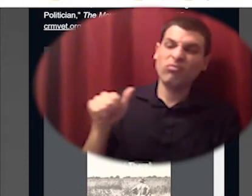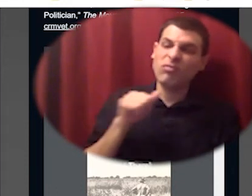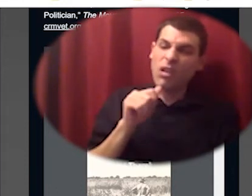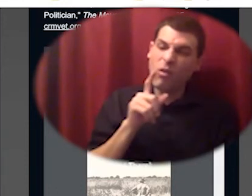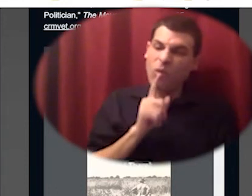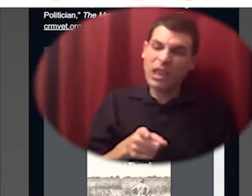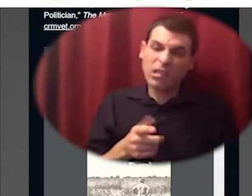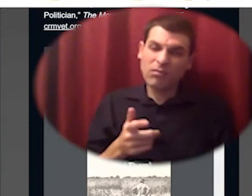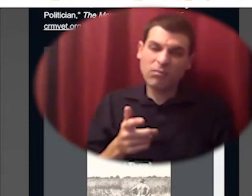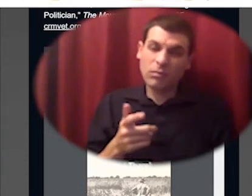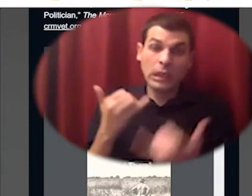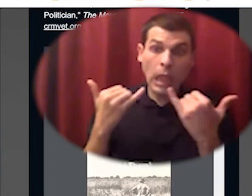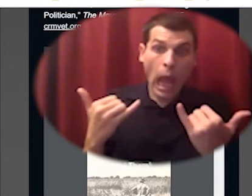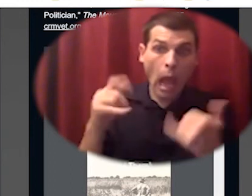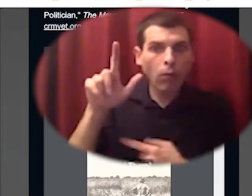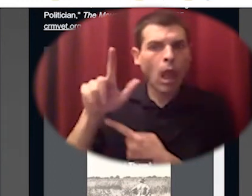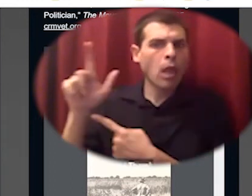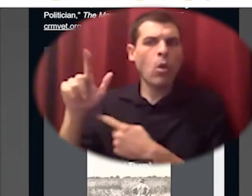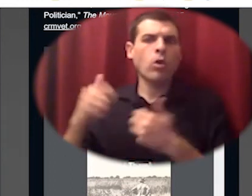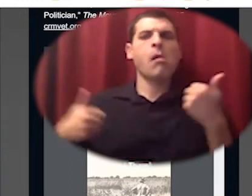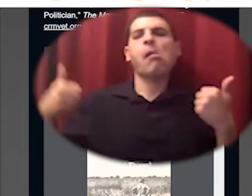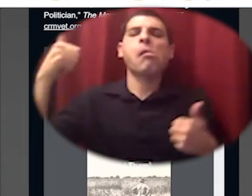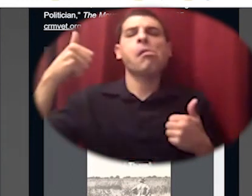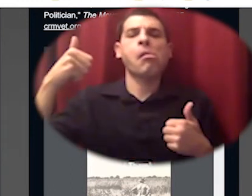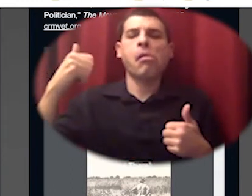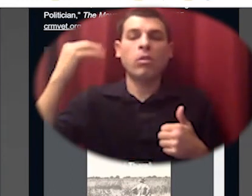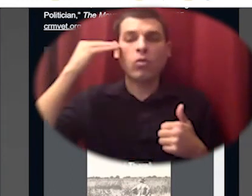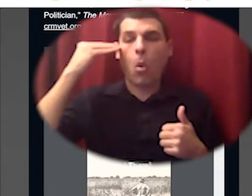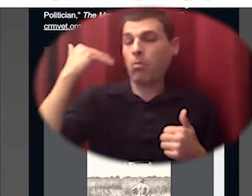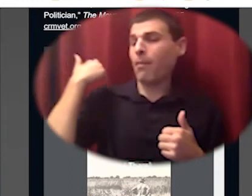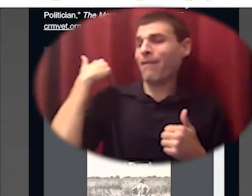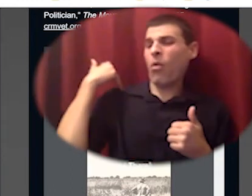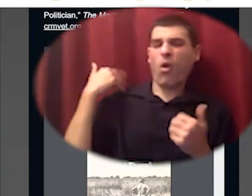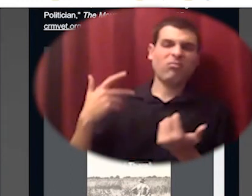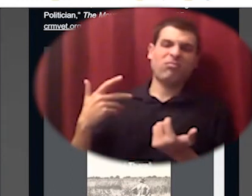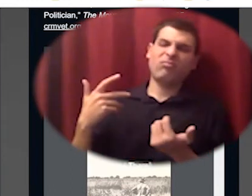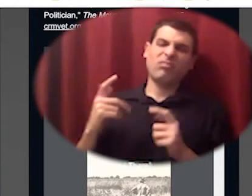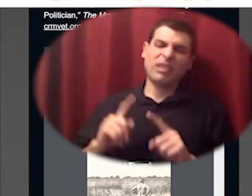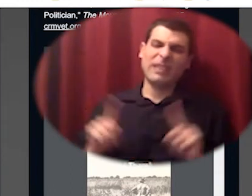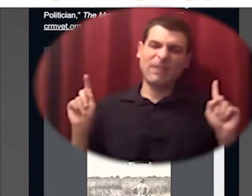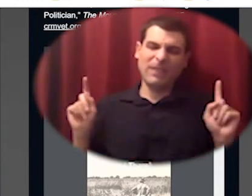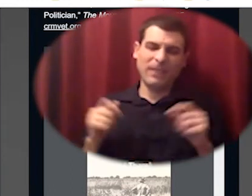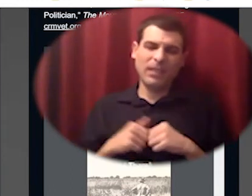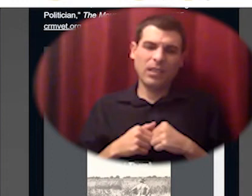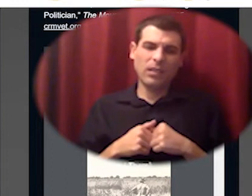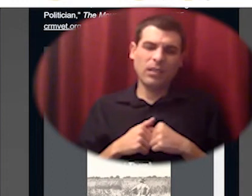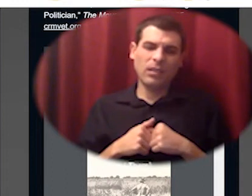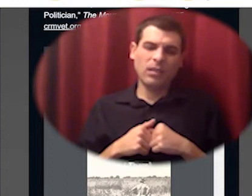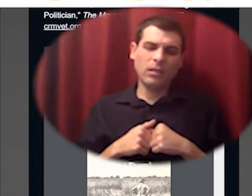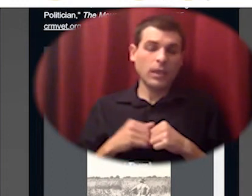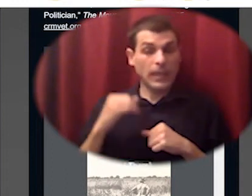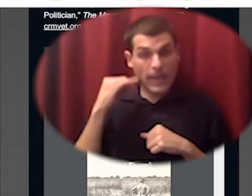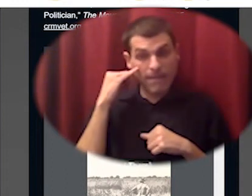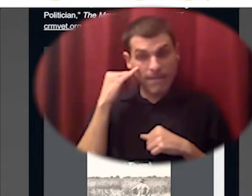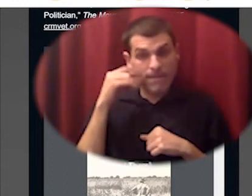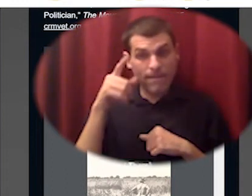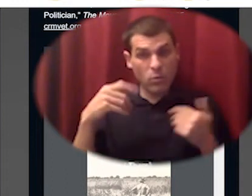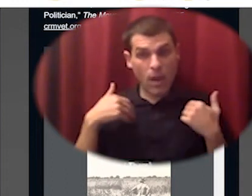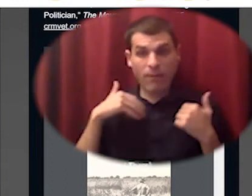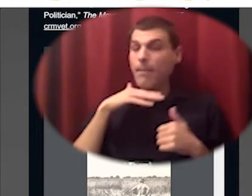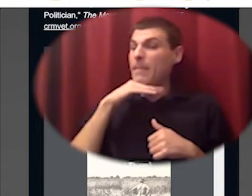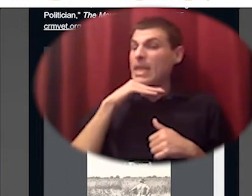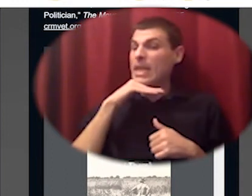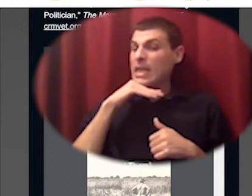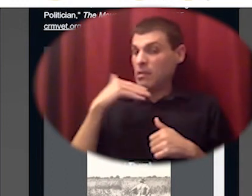in modern capitalism peasants then if they had raised a pig could be could take it easy